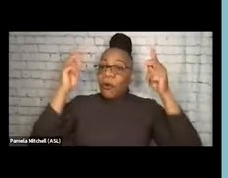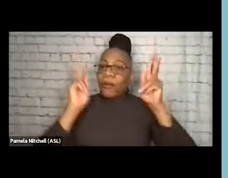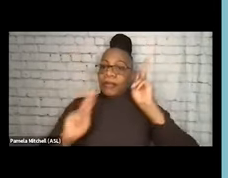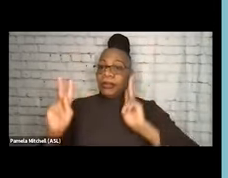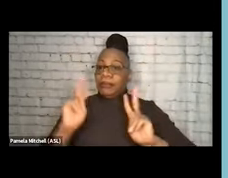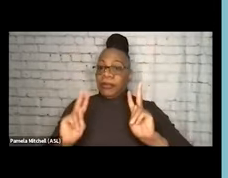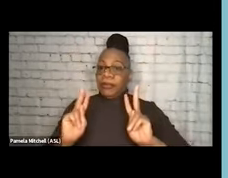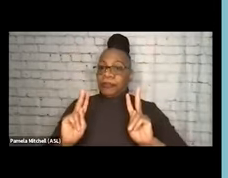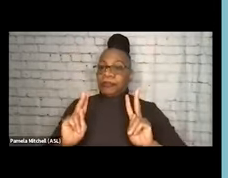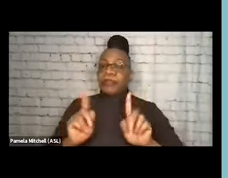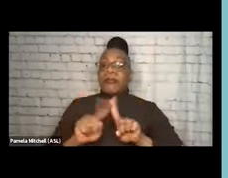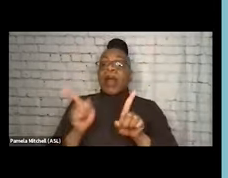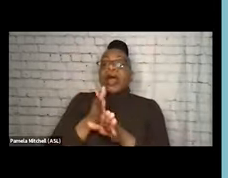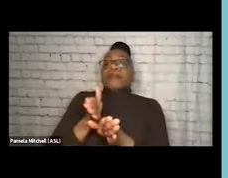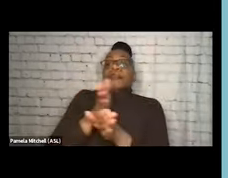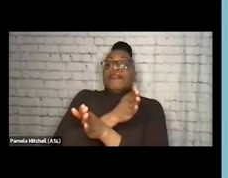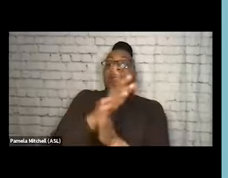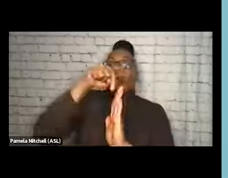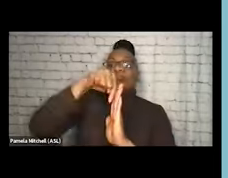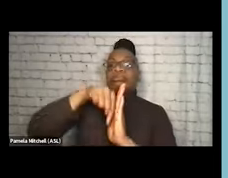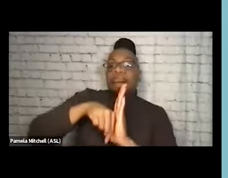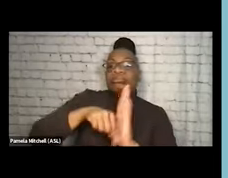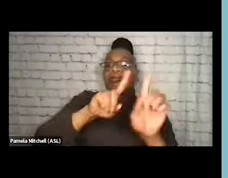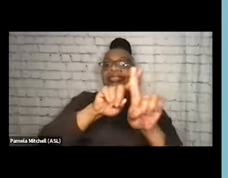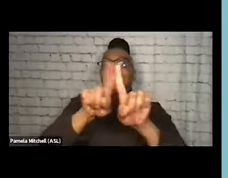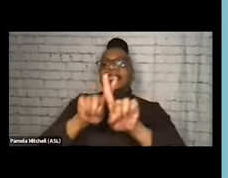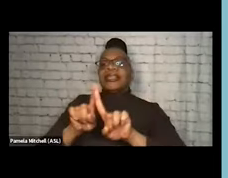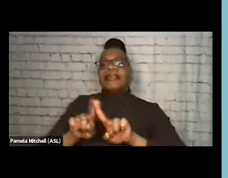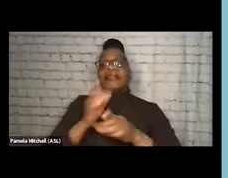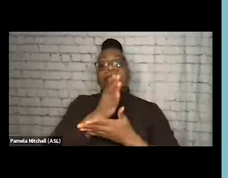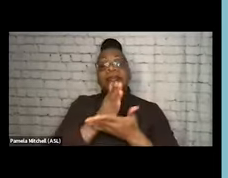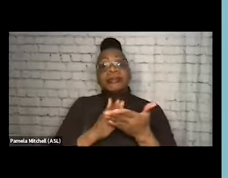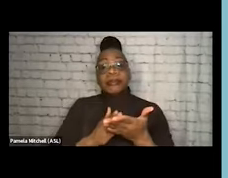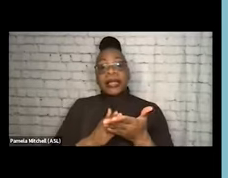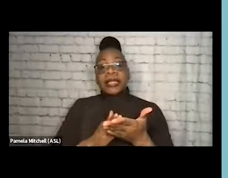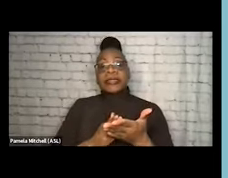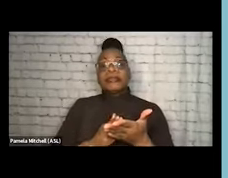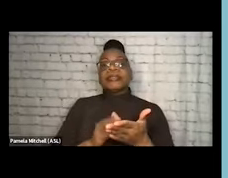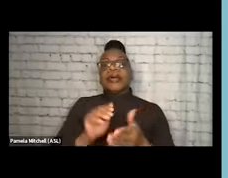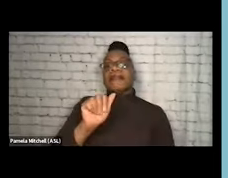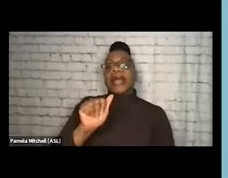So before we kind of dive into all the different aspects of a SUD system of care in more depth,